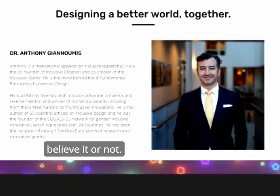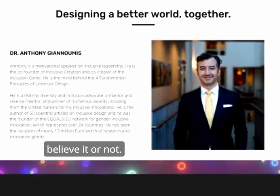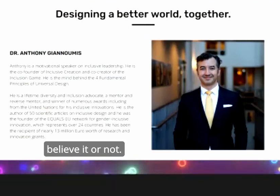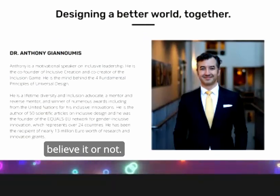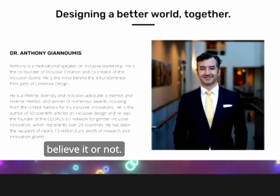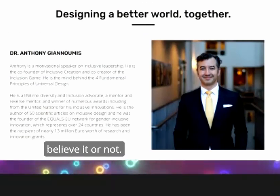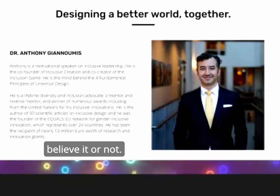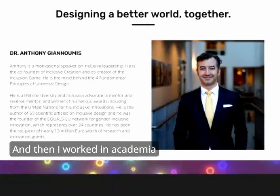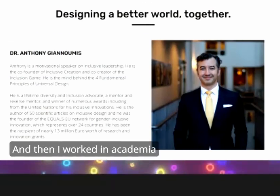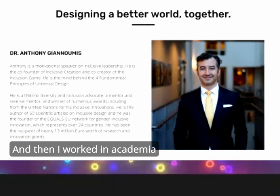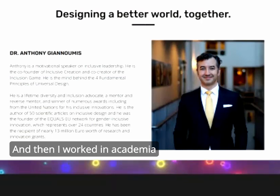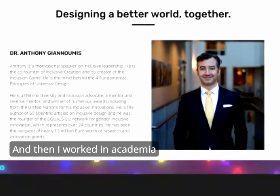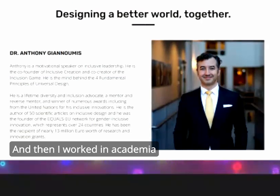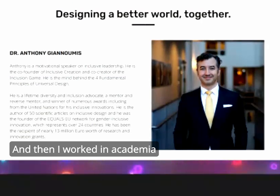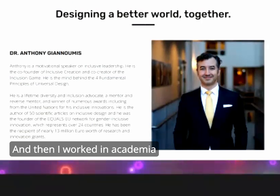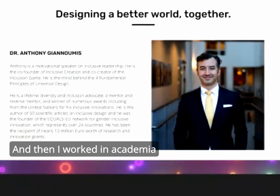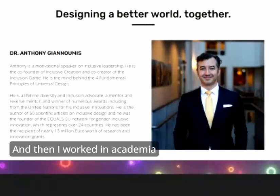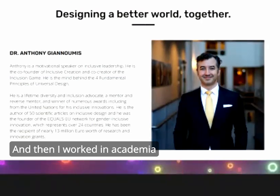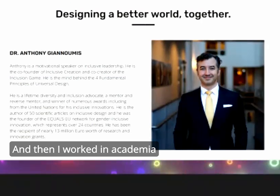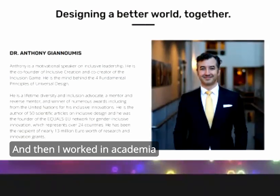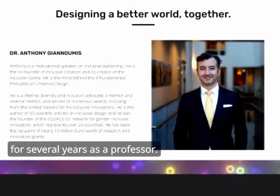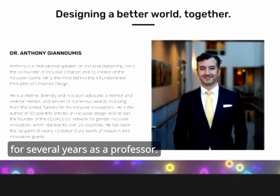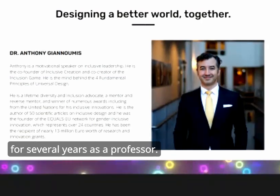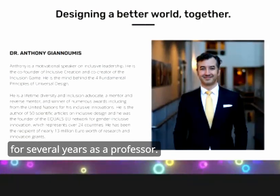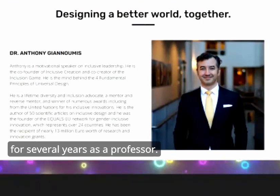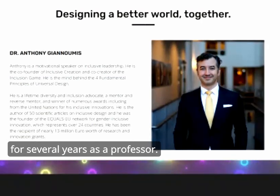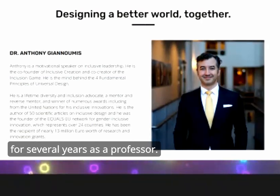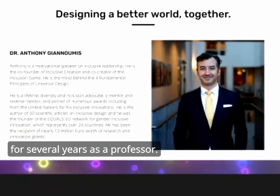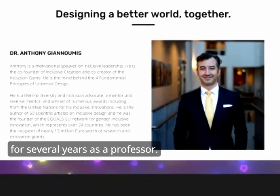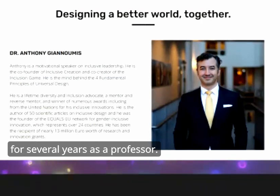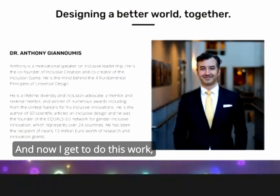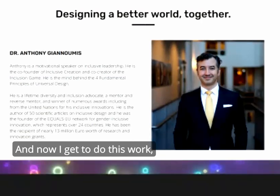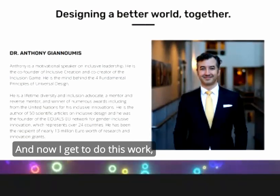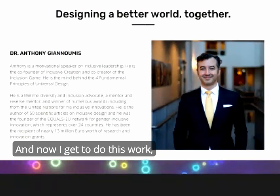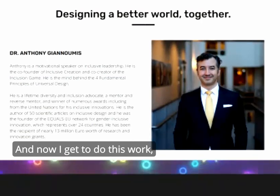believe it or not and then I worked in uh Academia for several years as a professor and now I get to